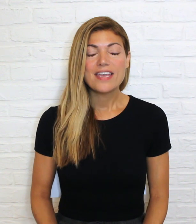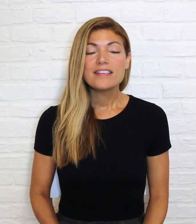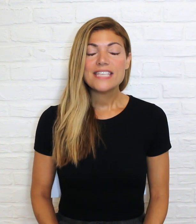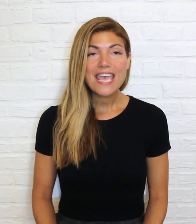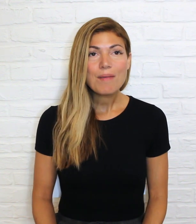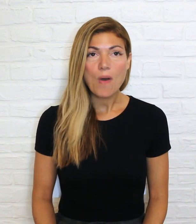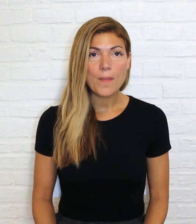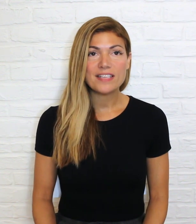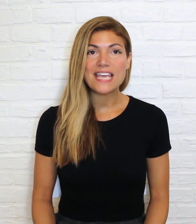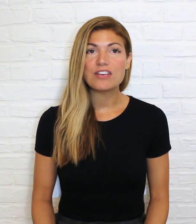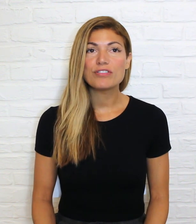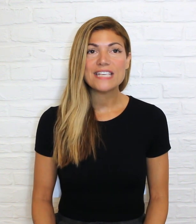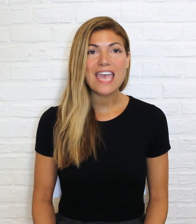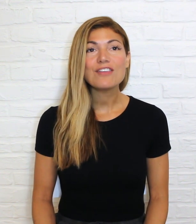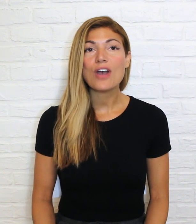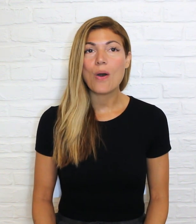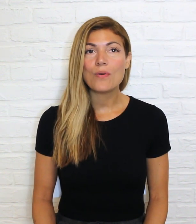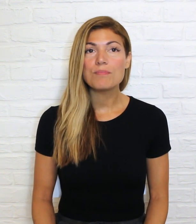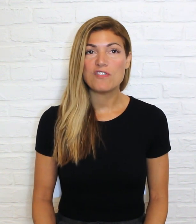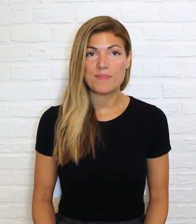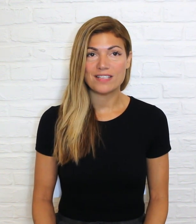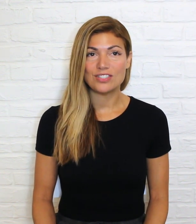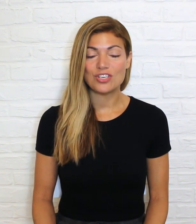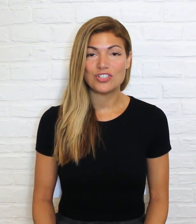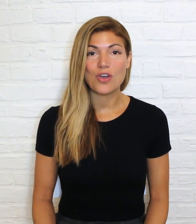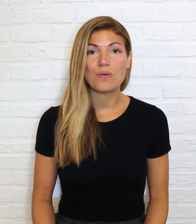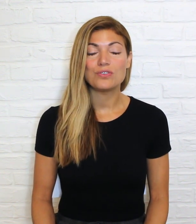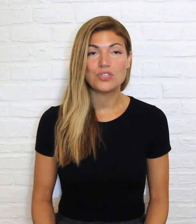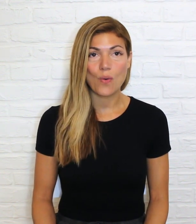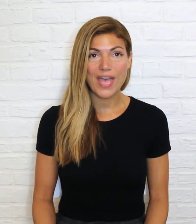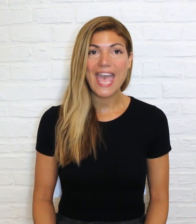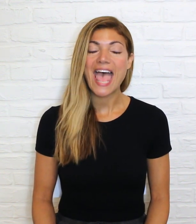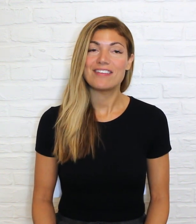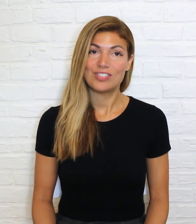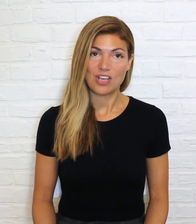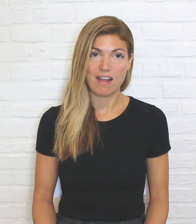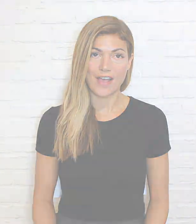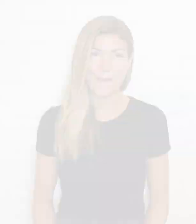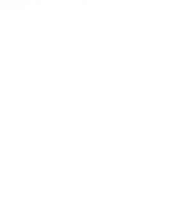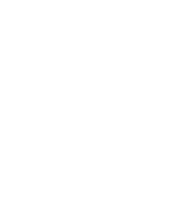Take a moment and create your own movements to show joy and sorrow.